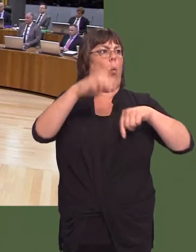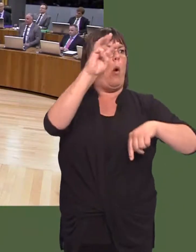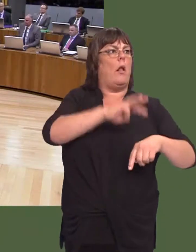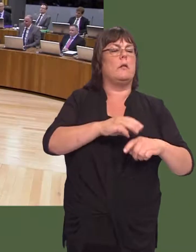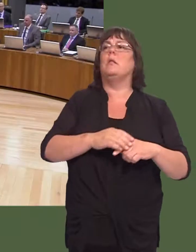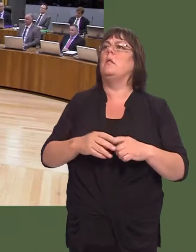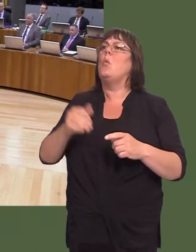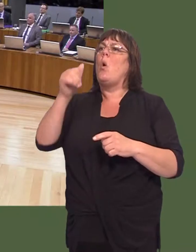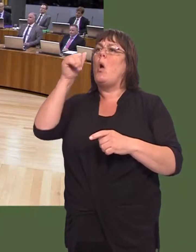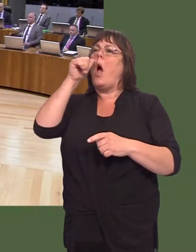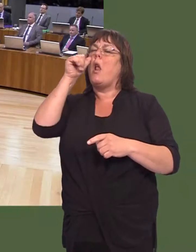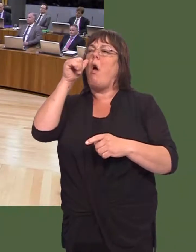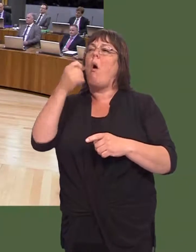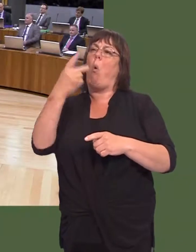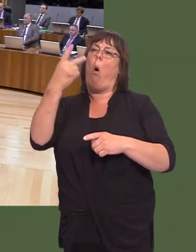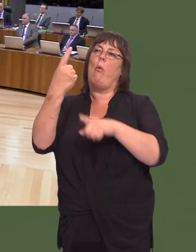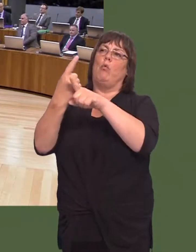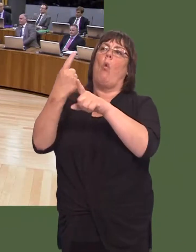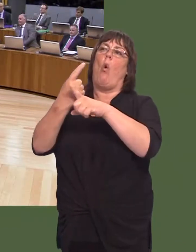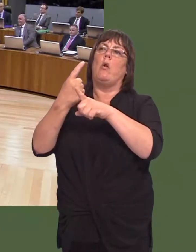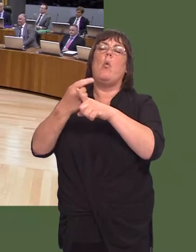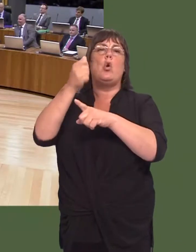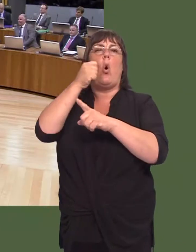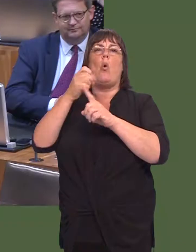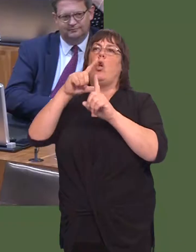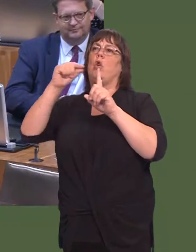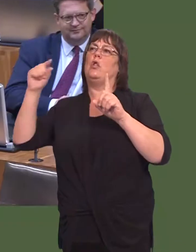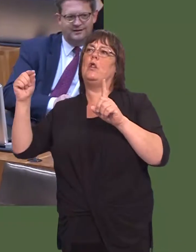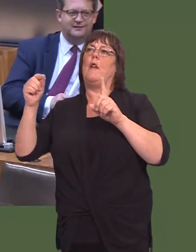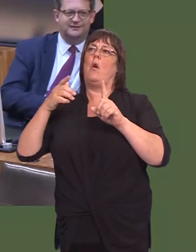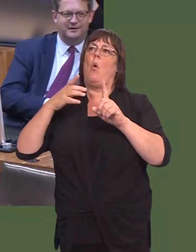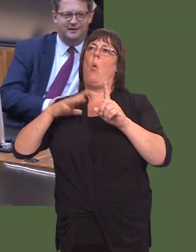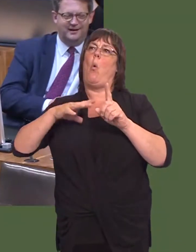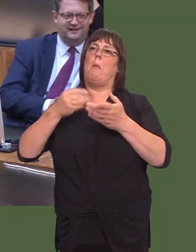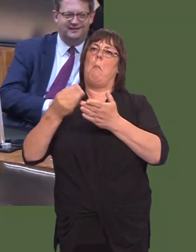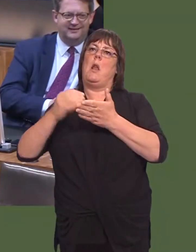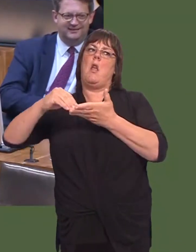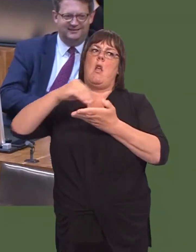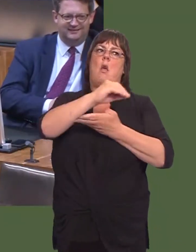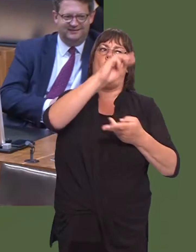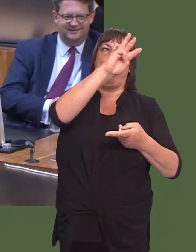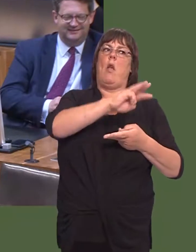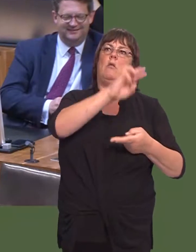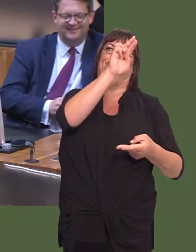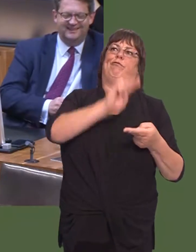What we do know is the Tories will take money away from both Wales and Scotland, and that is something that is pretty clear in terms of their manifesto.